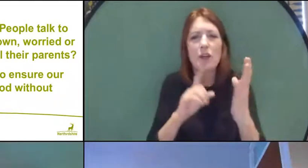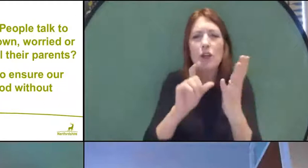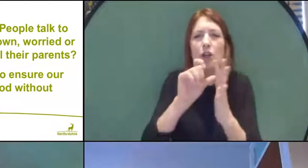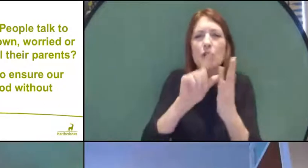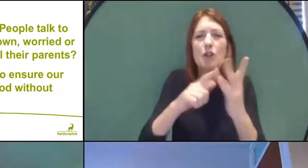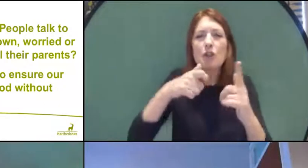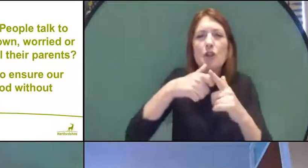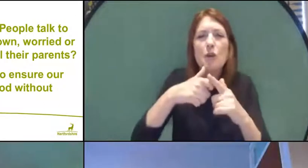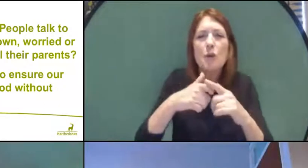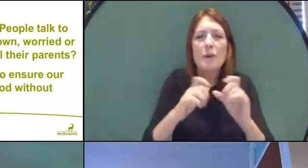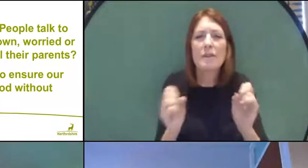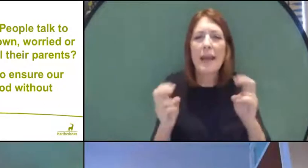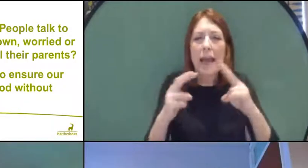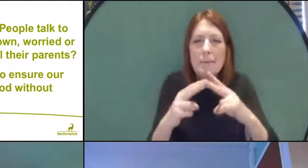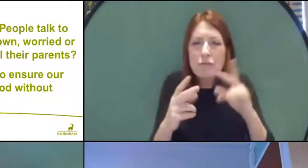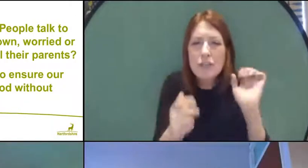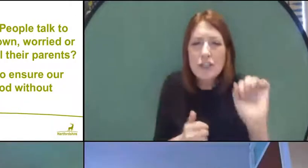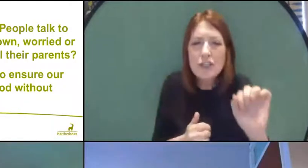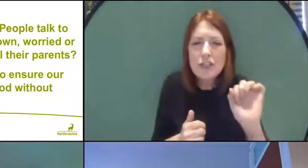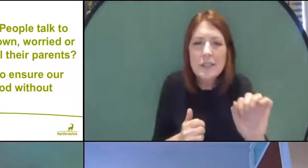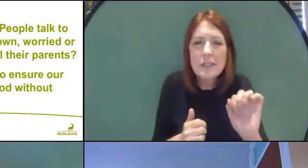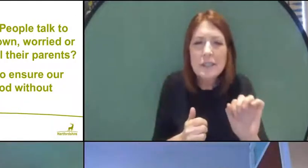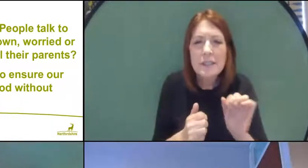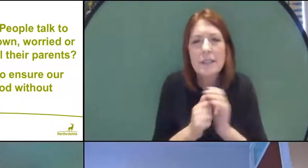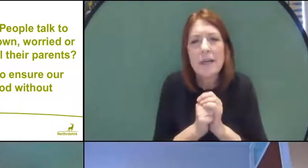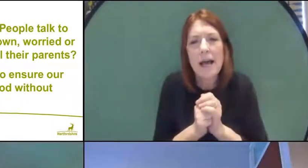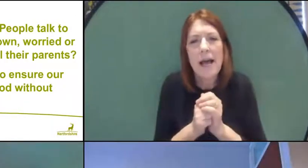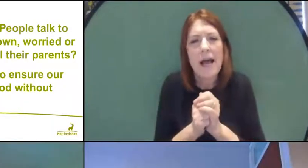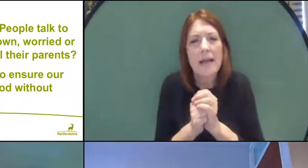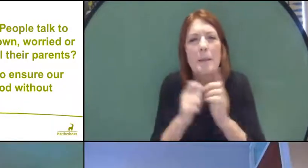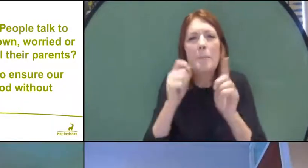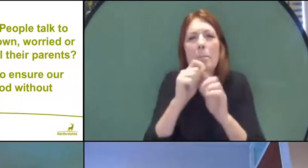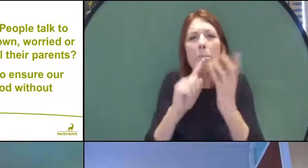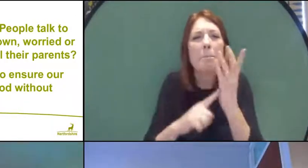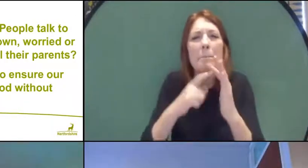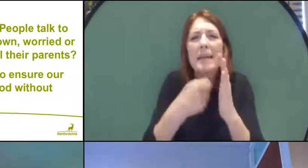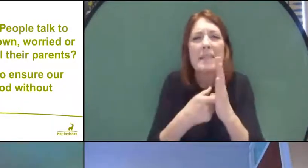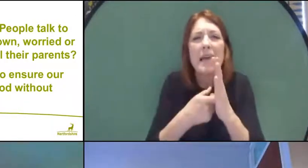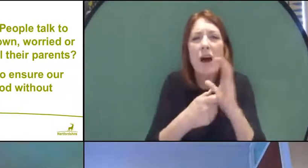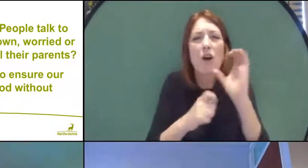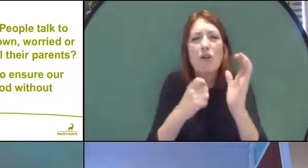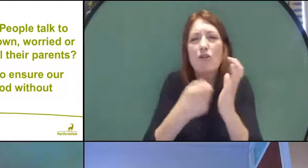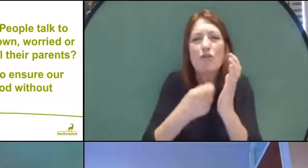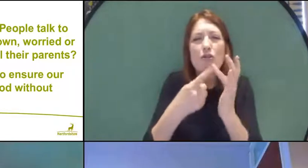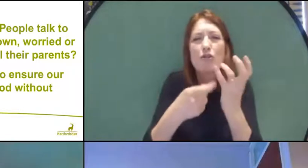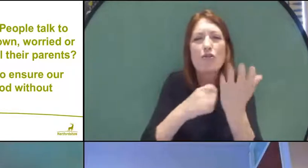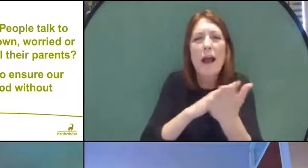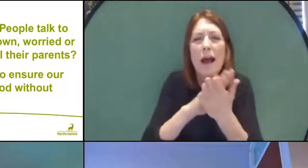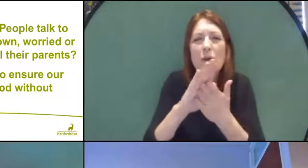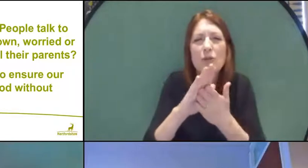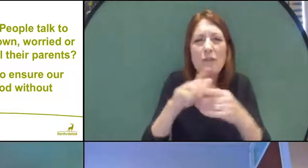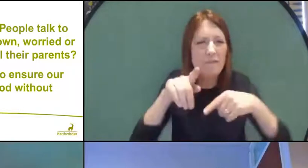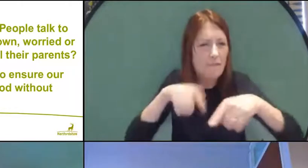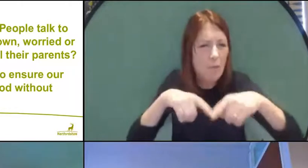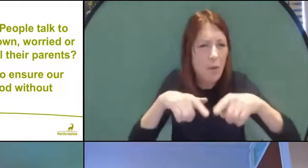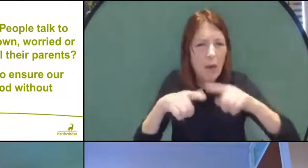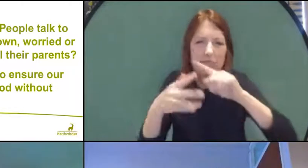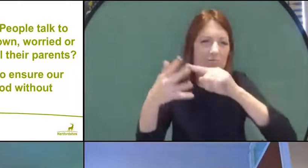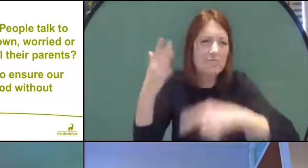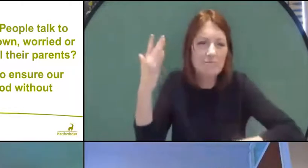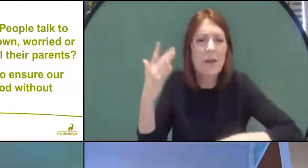and Peter Crouch and others footballers, and so on. And they were talking about the anxiety and